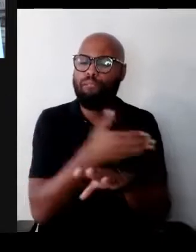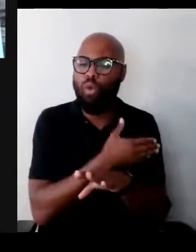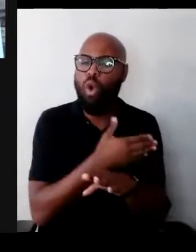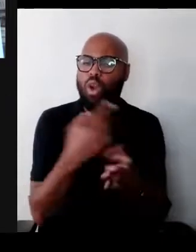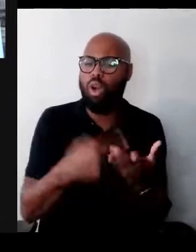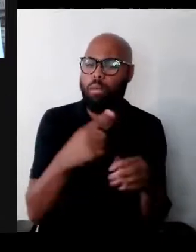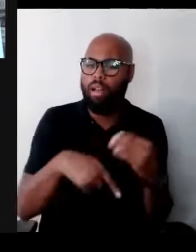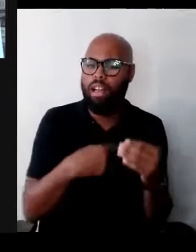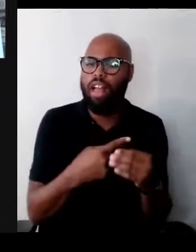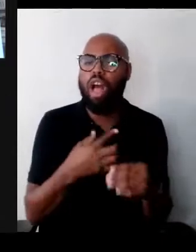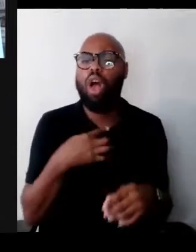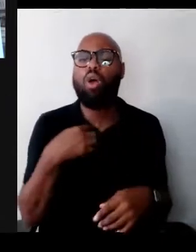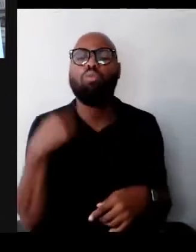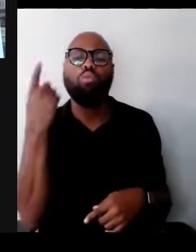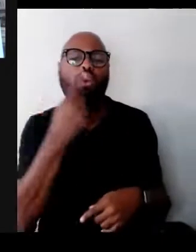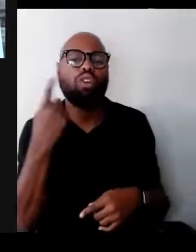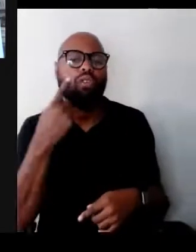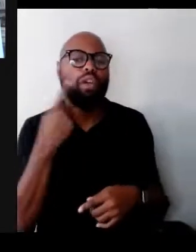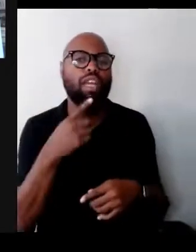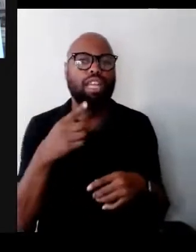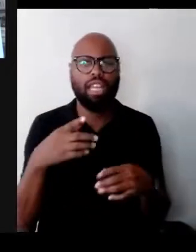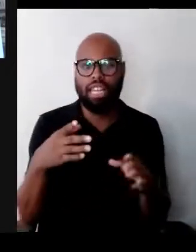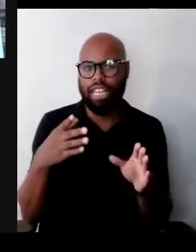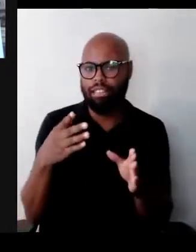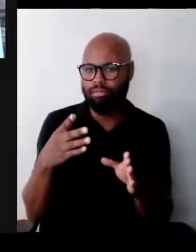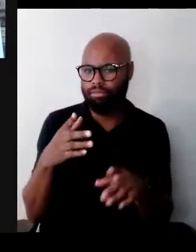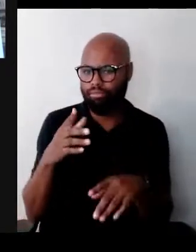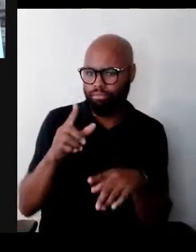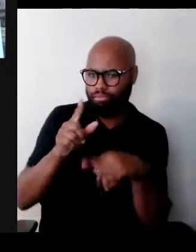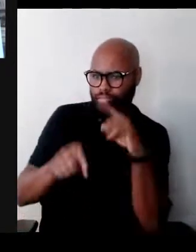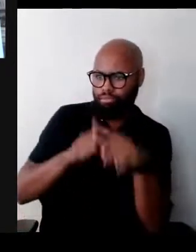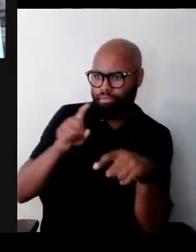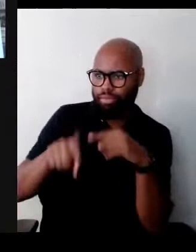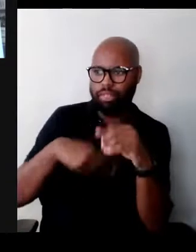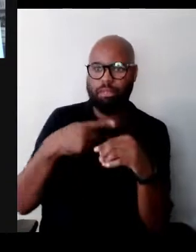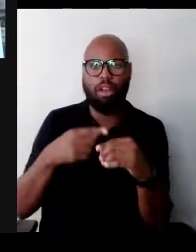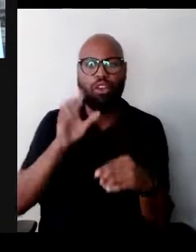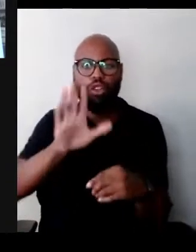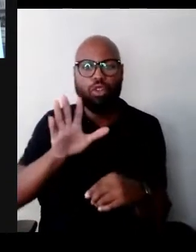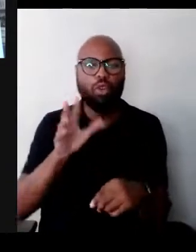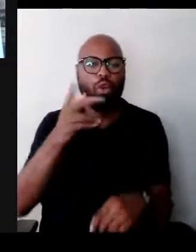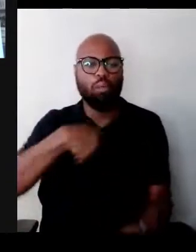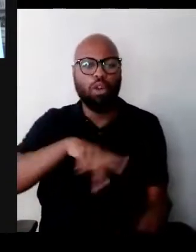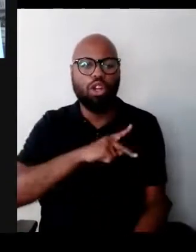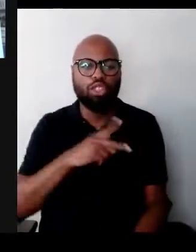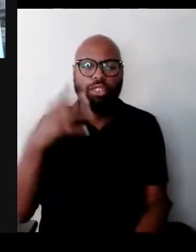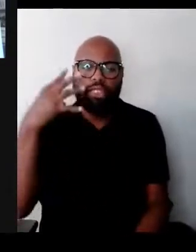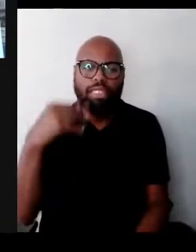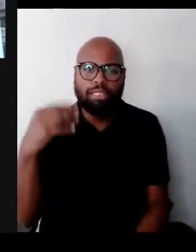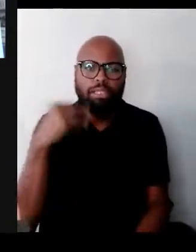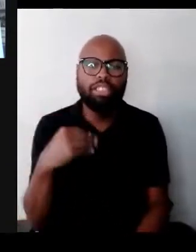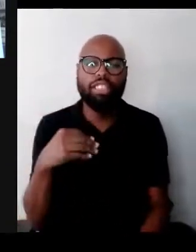some brief windows on your own personal experiences that led you to be who you are.